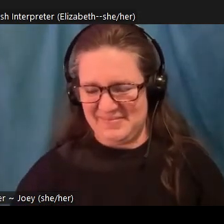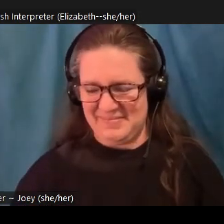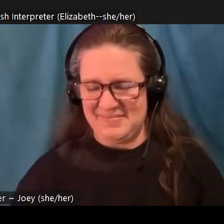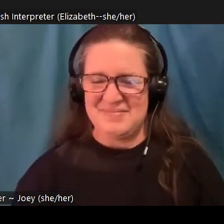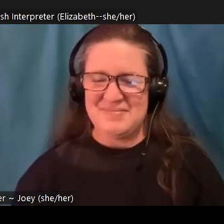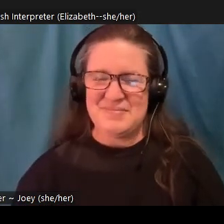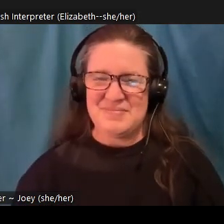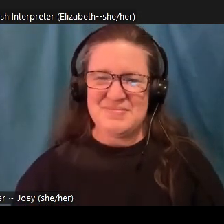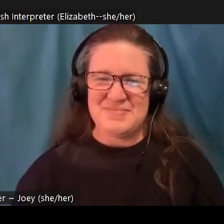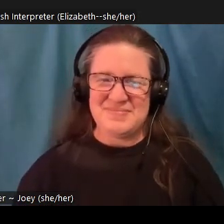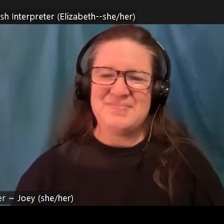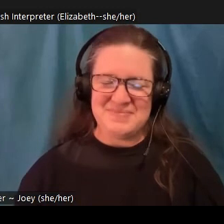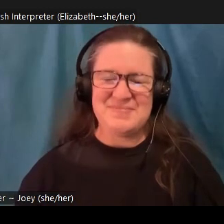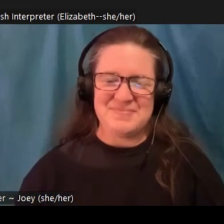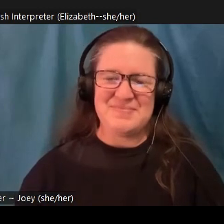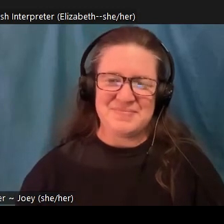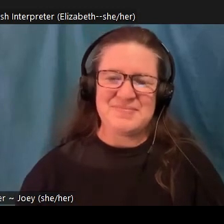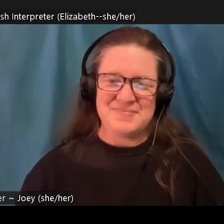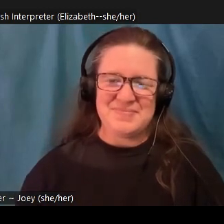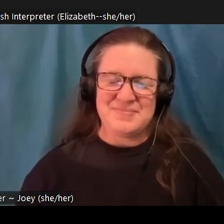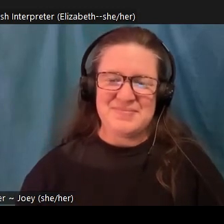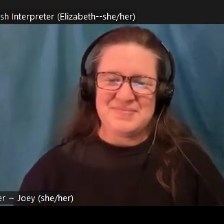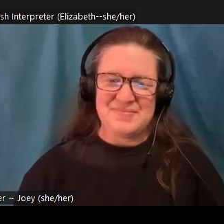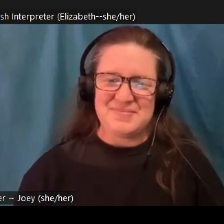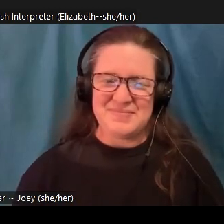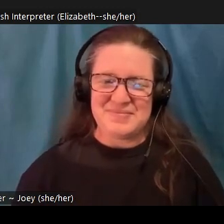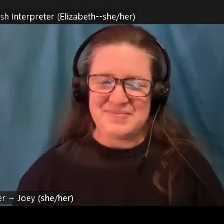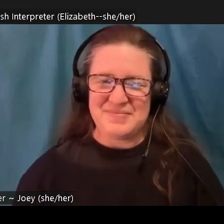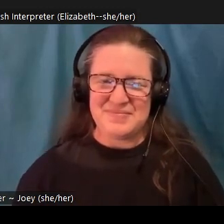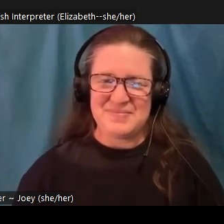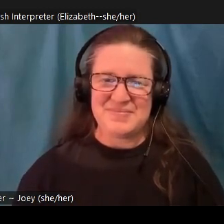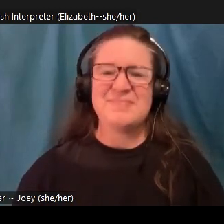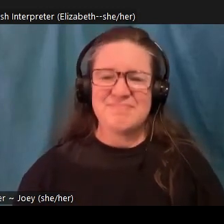over. But thank you very much for your time. Thank you, Jack. Thank you.